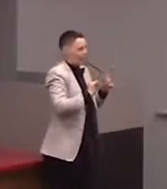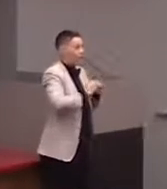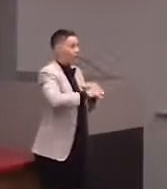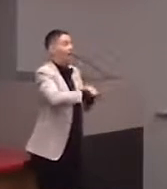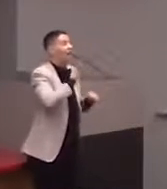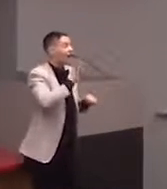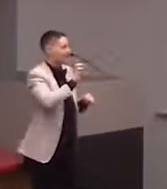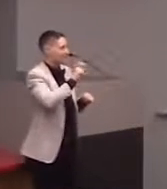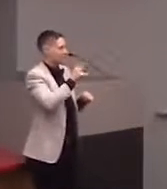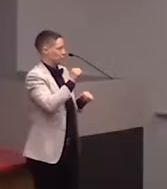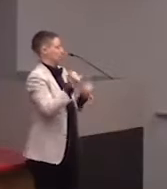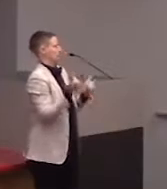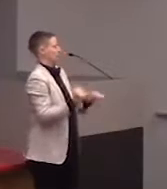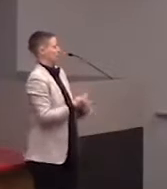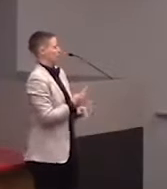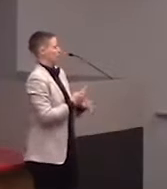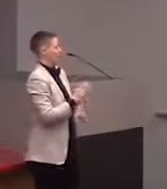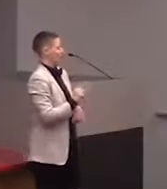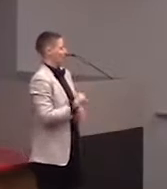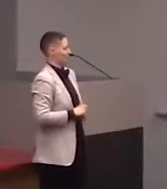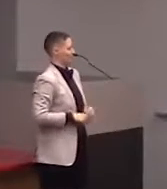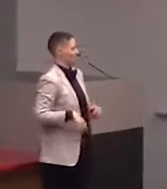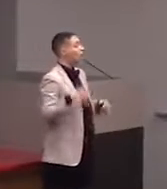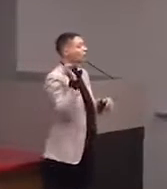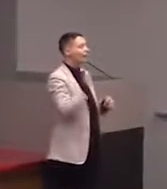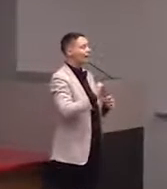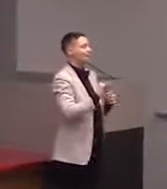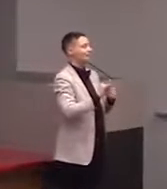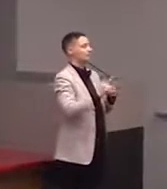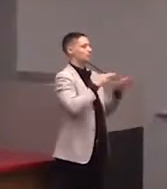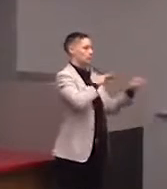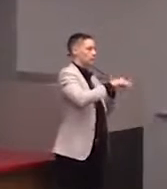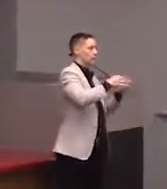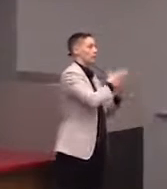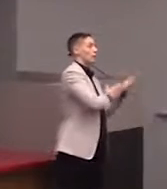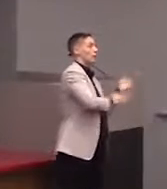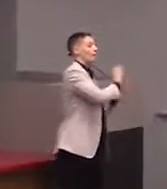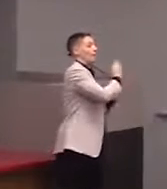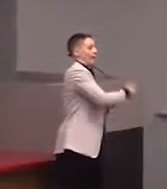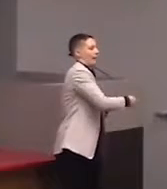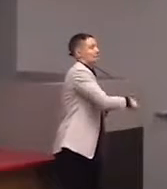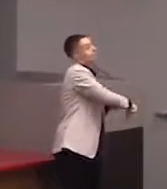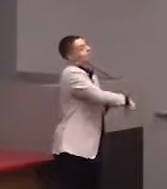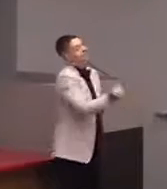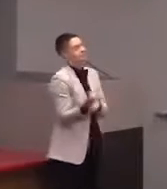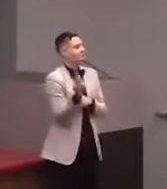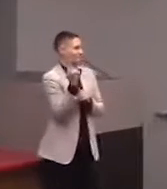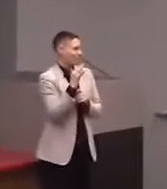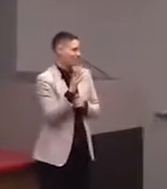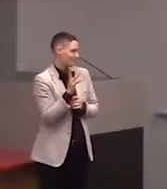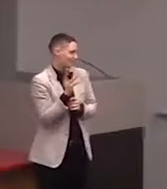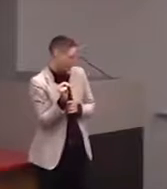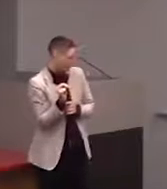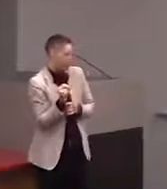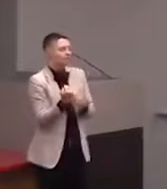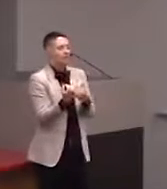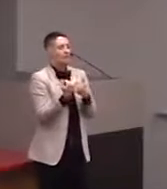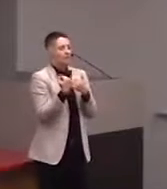So those are some of the maps and then, also, something fun. So in addition to putting maps on these tablets,